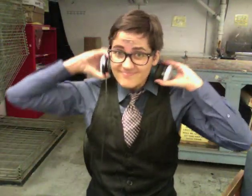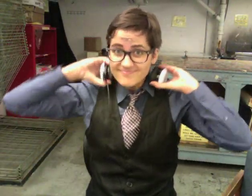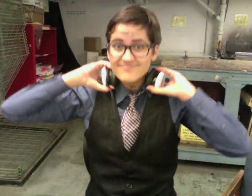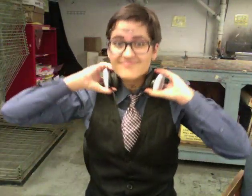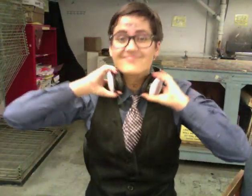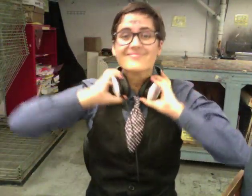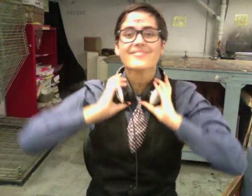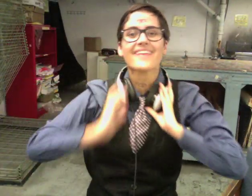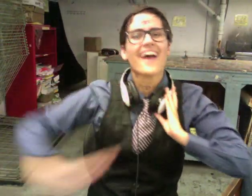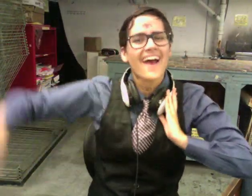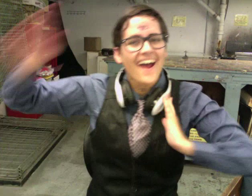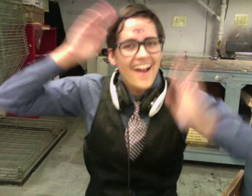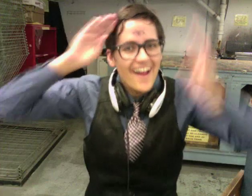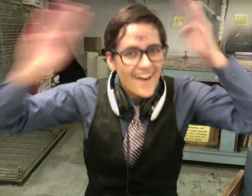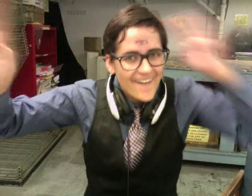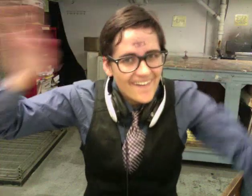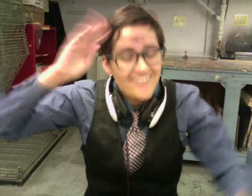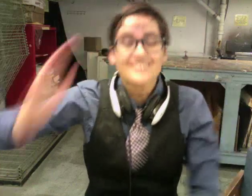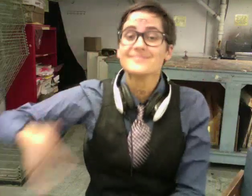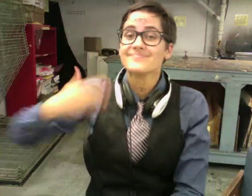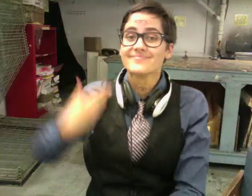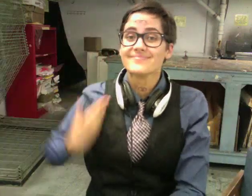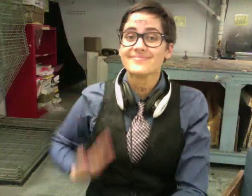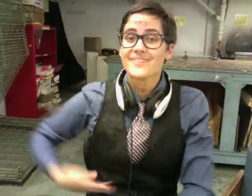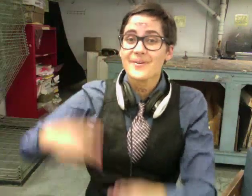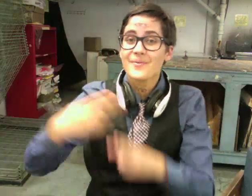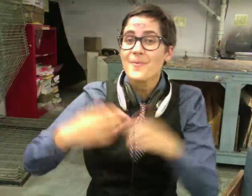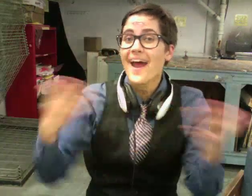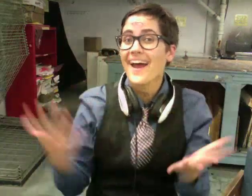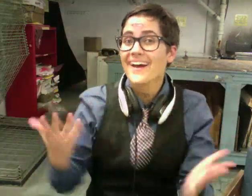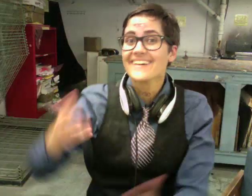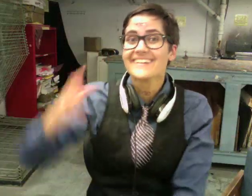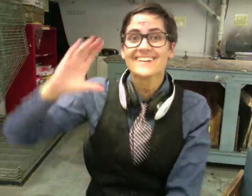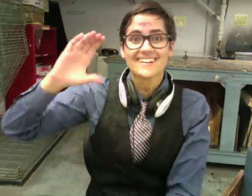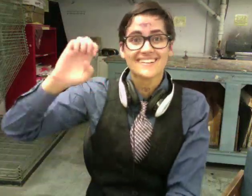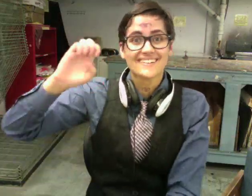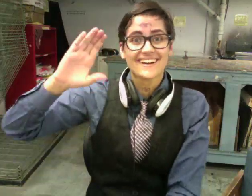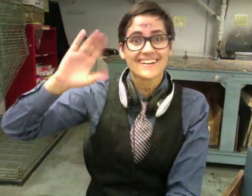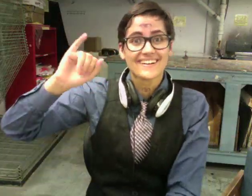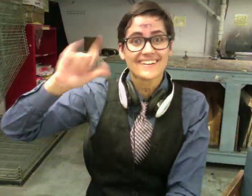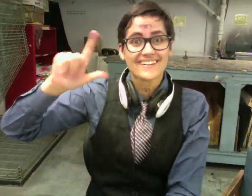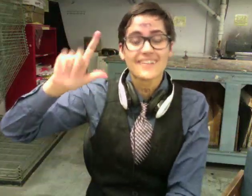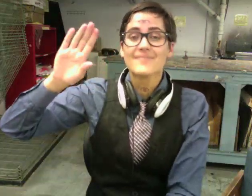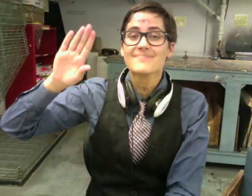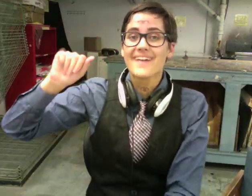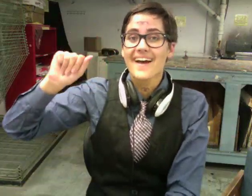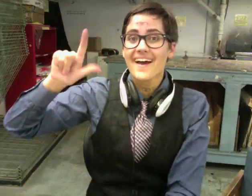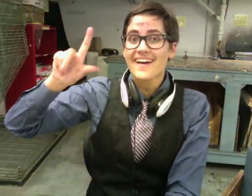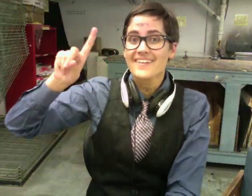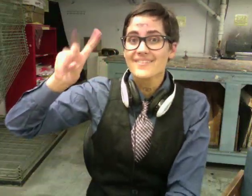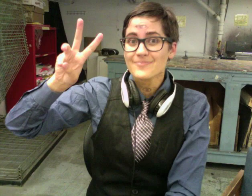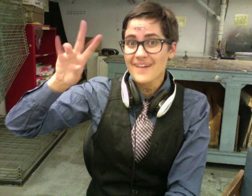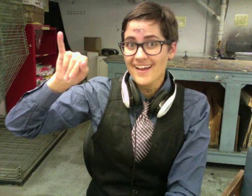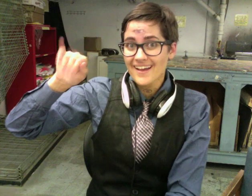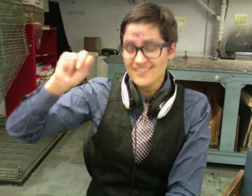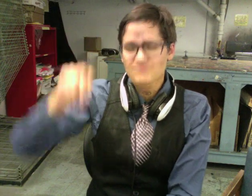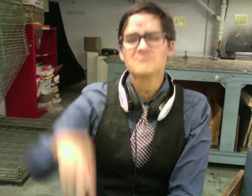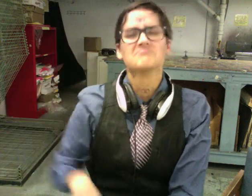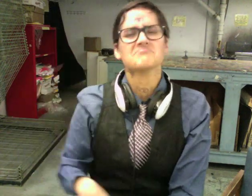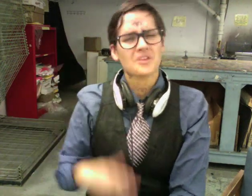Hello viewers! My name is Cecil Baldwin.